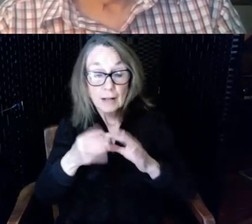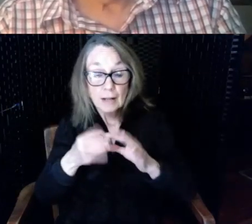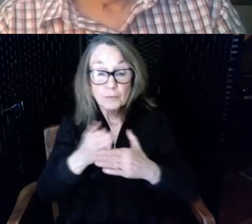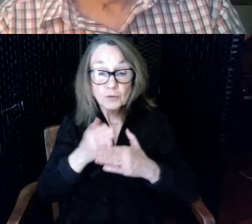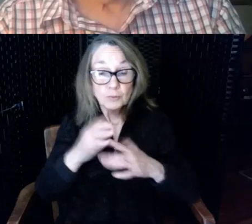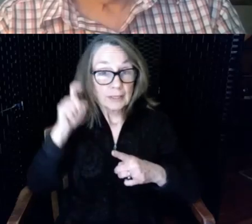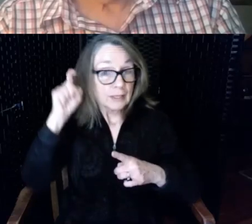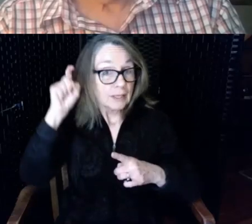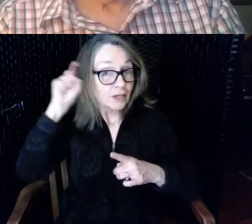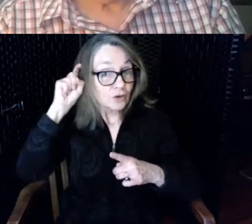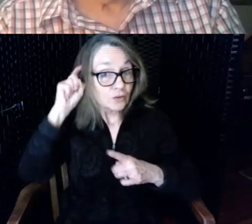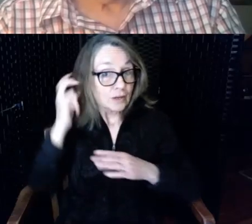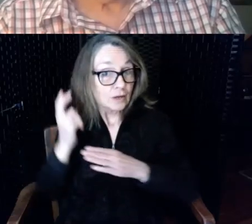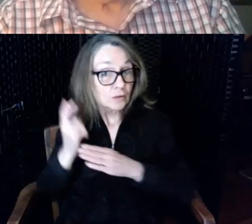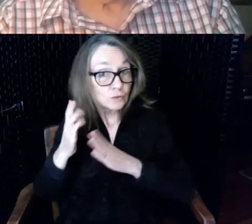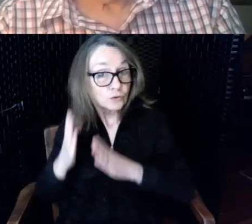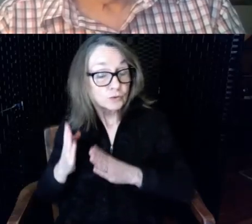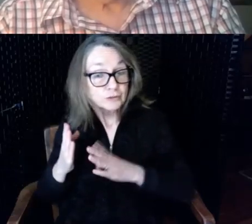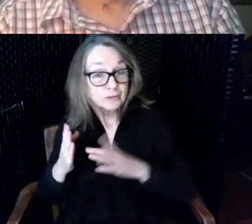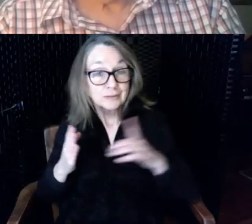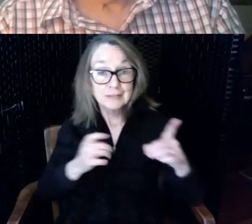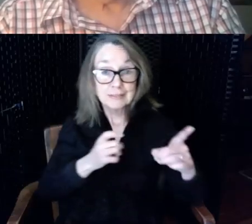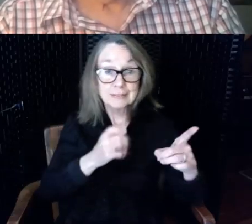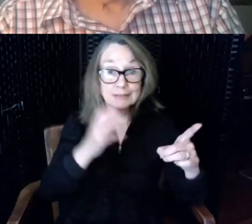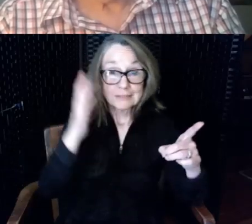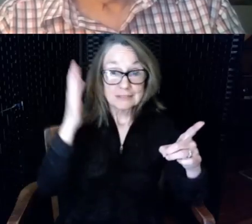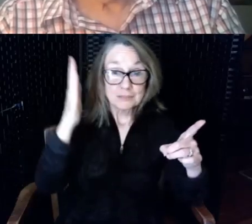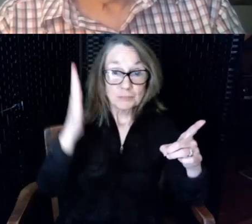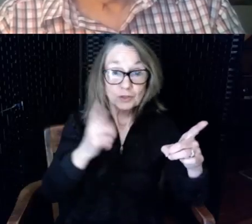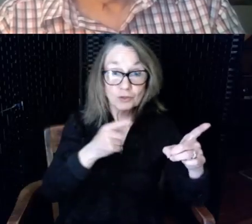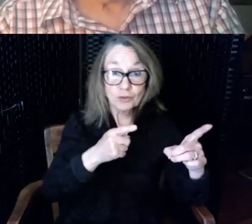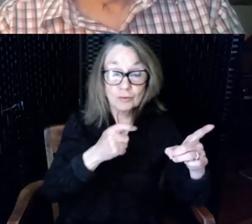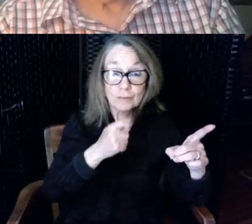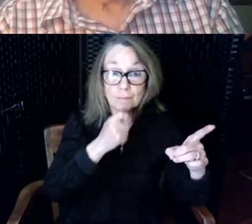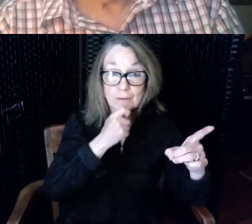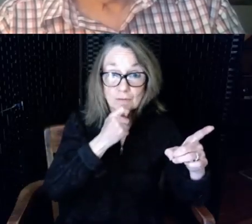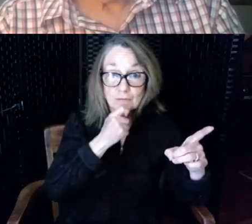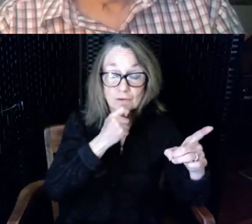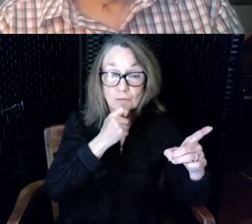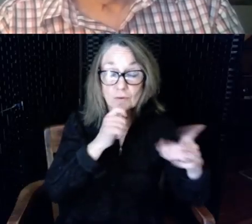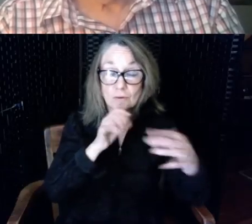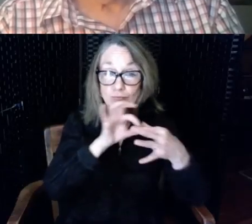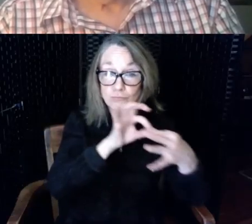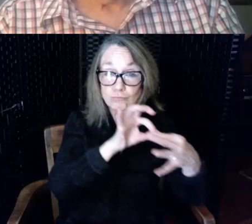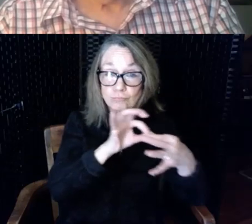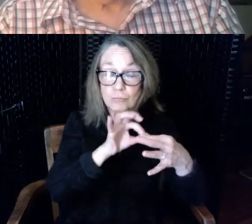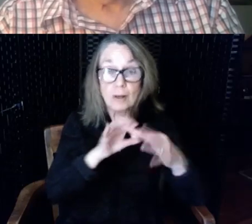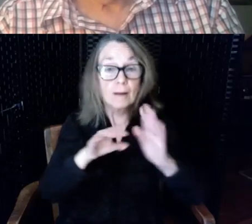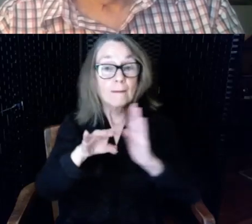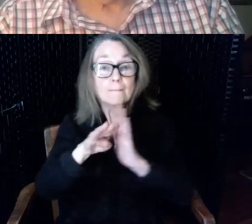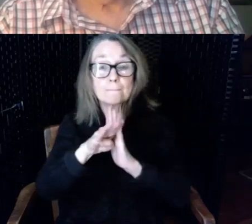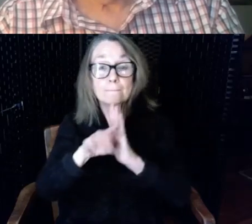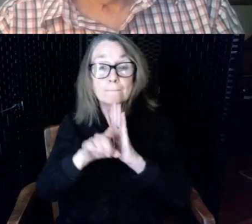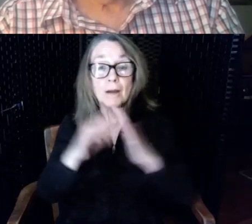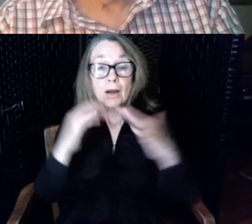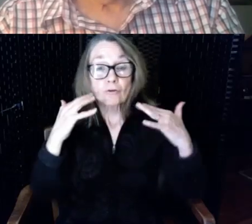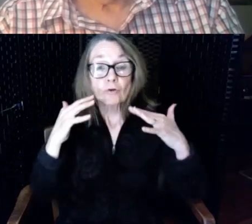speaker's microphone all of the background noise is eliminated there are